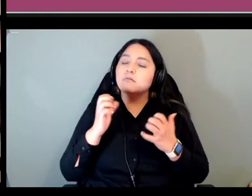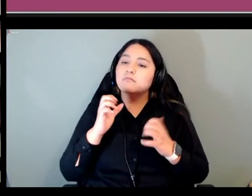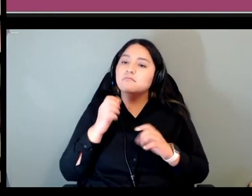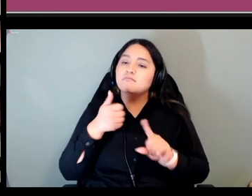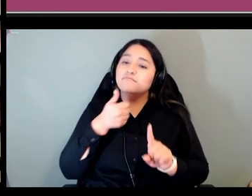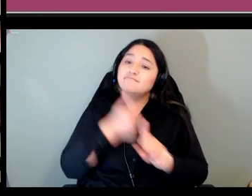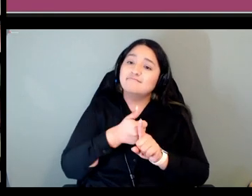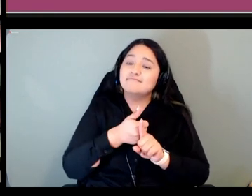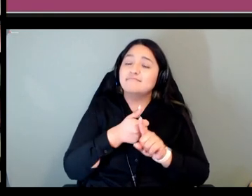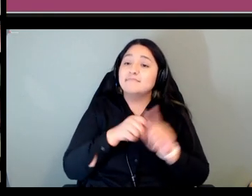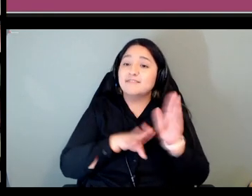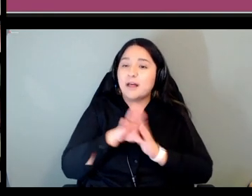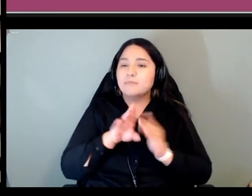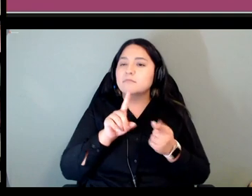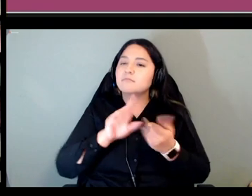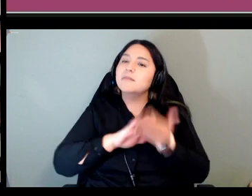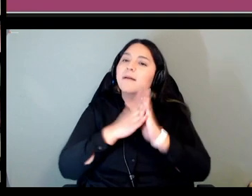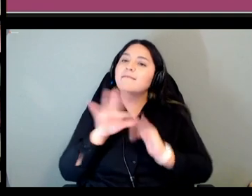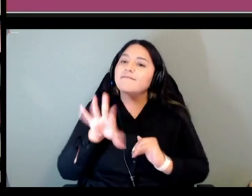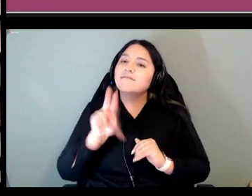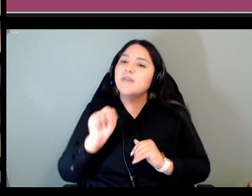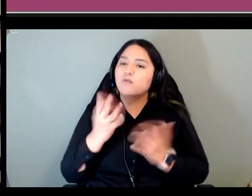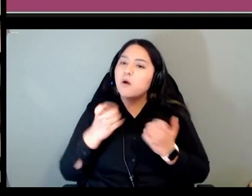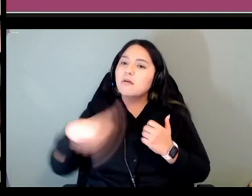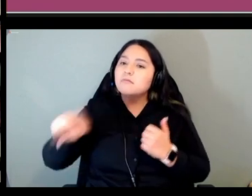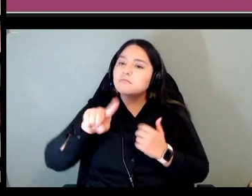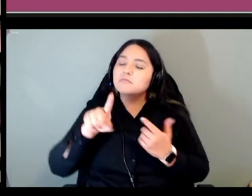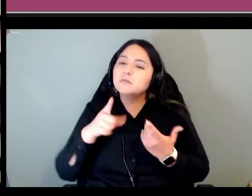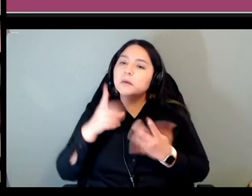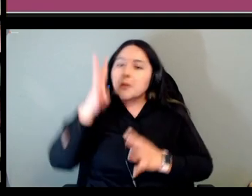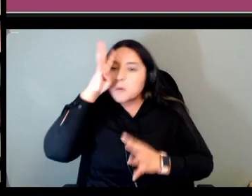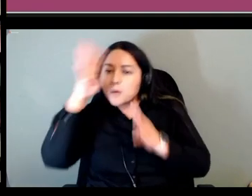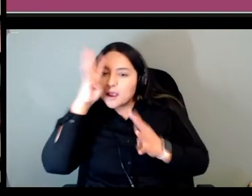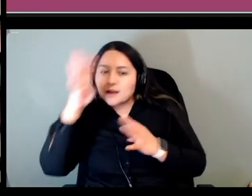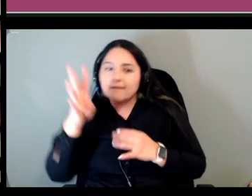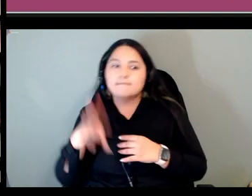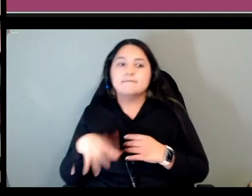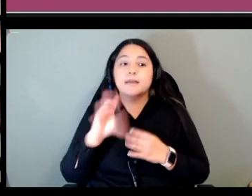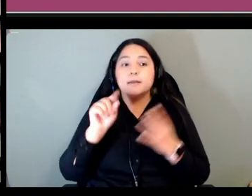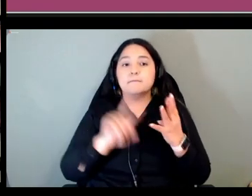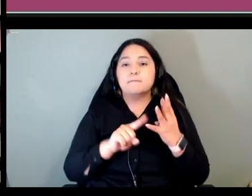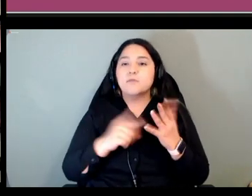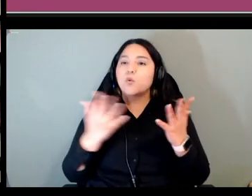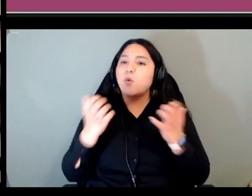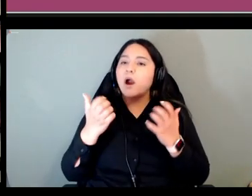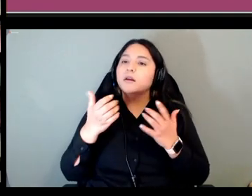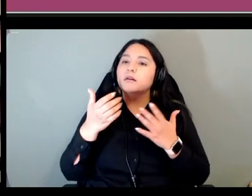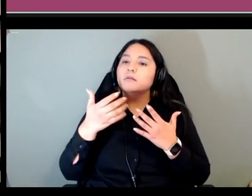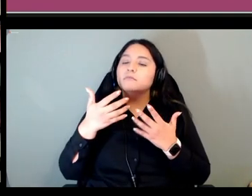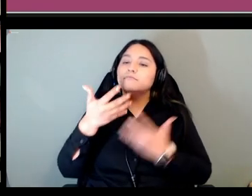and we wanted there to be a social aspect of sometimes of some kind which can be a challenge